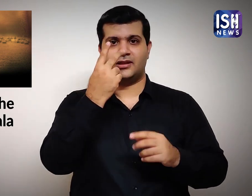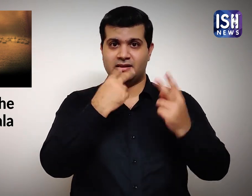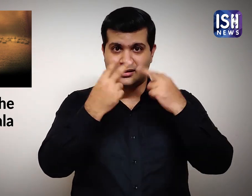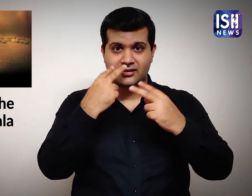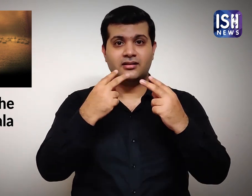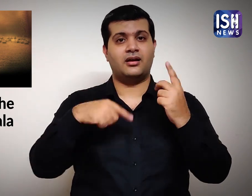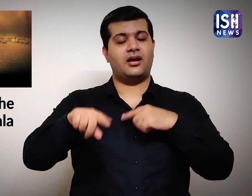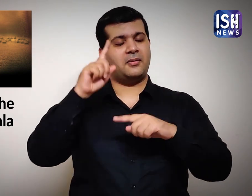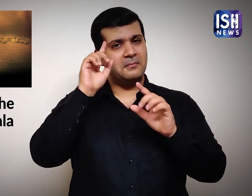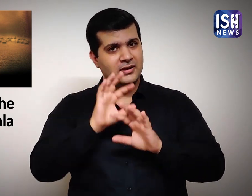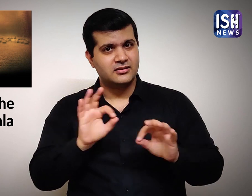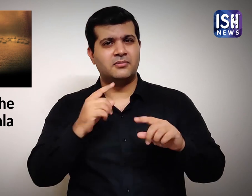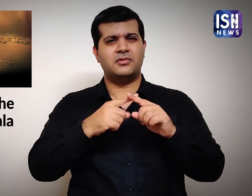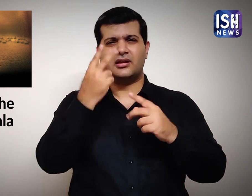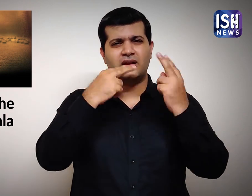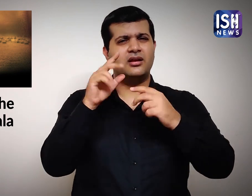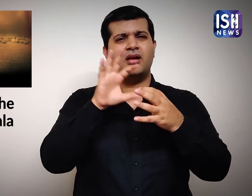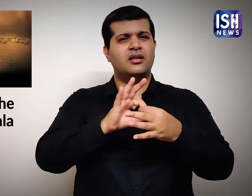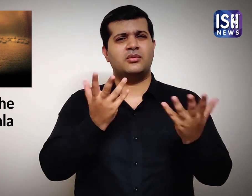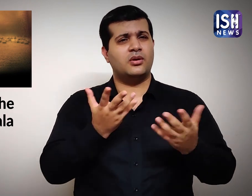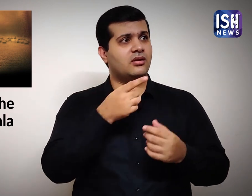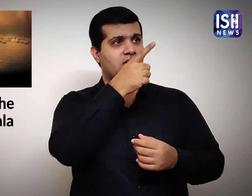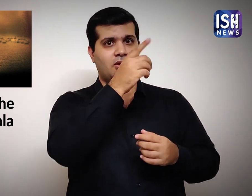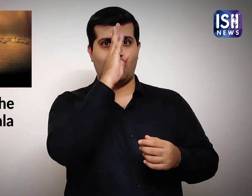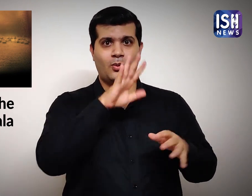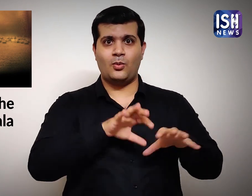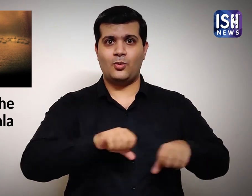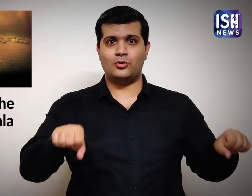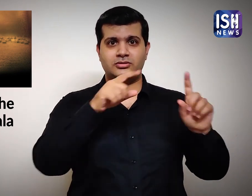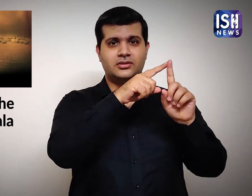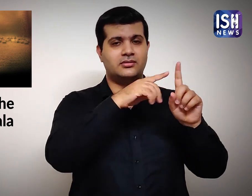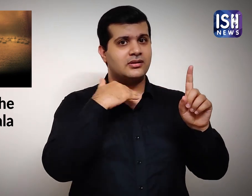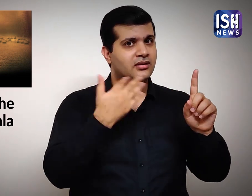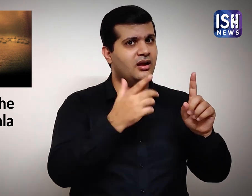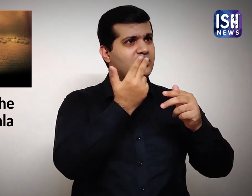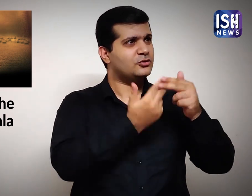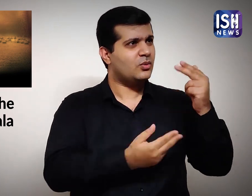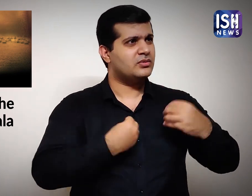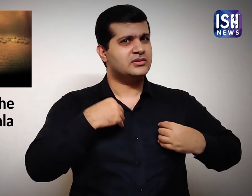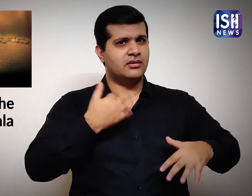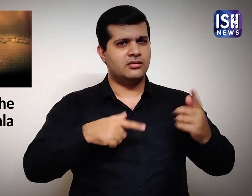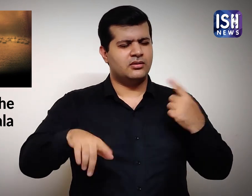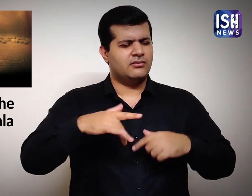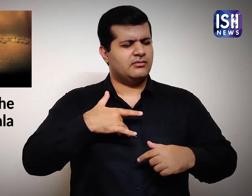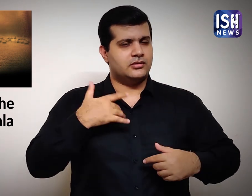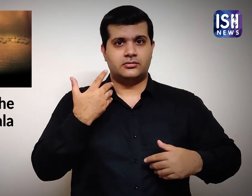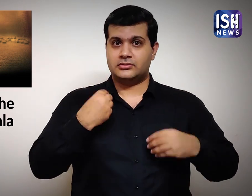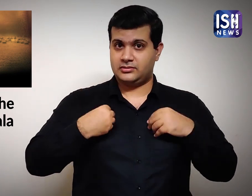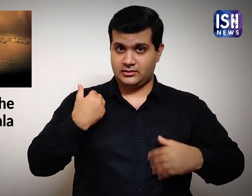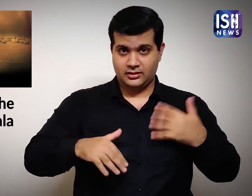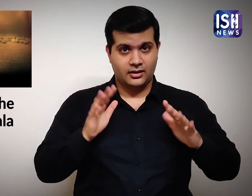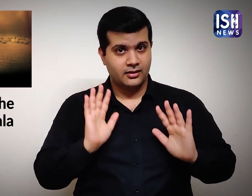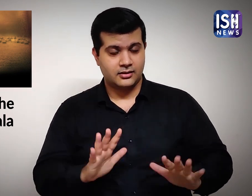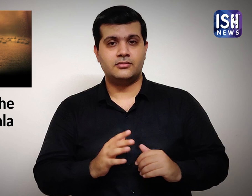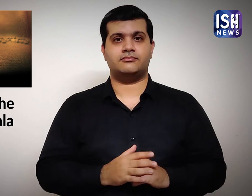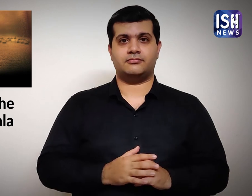where they share stories and cry in remembrance of Imam Hussain and his sufferings.